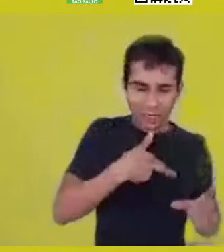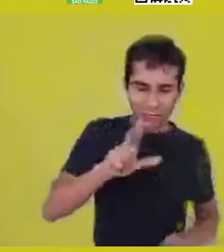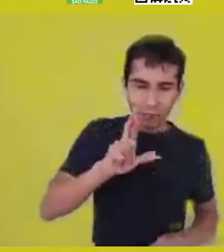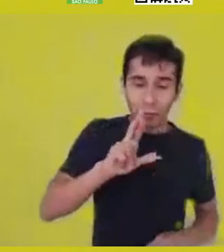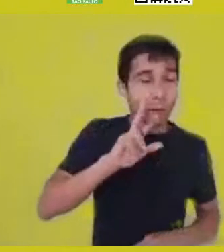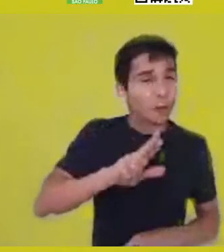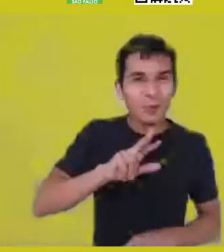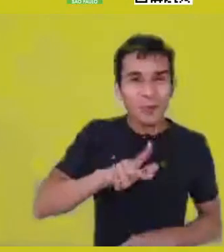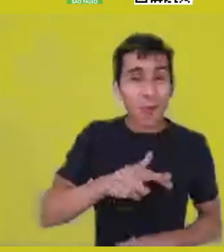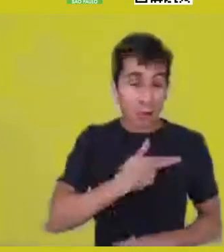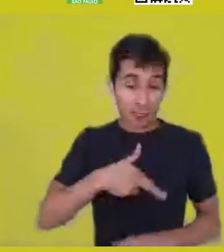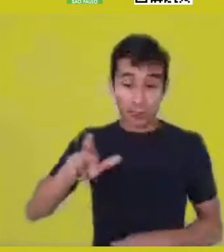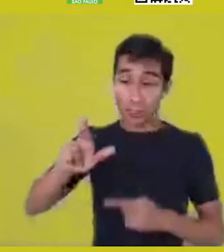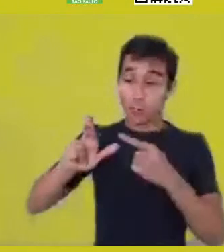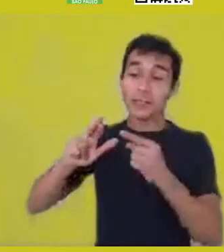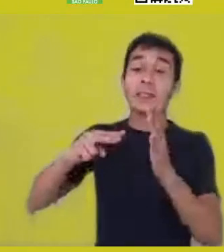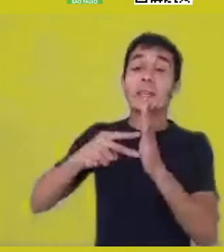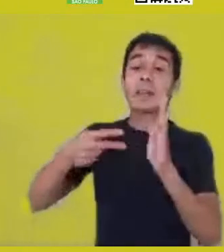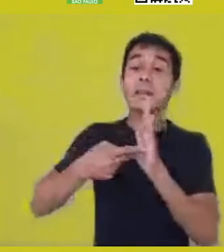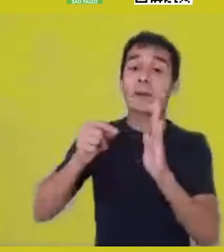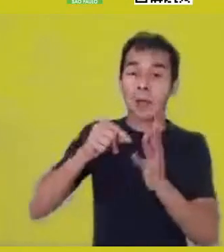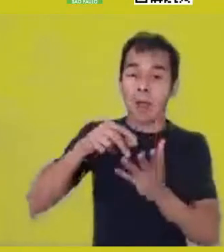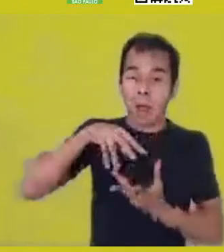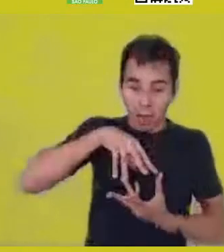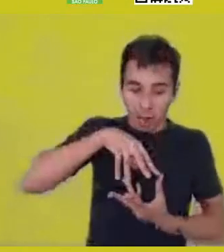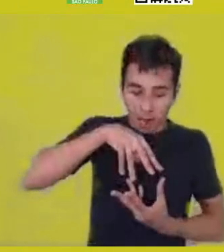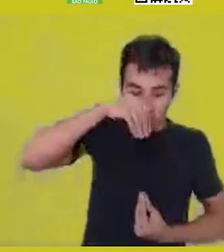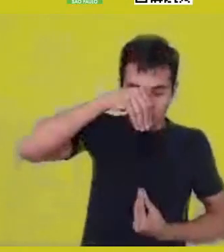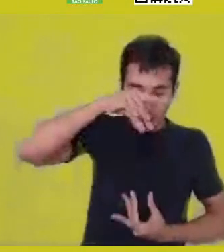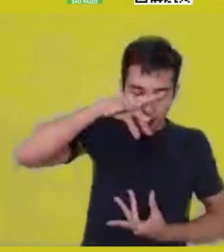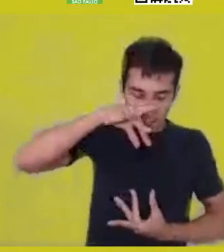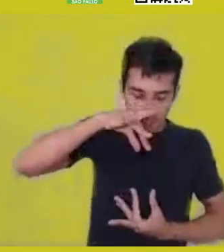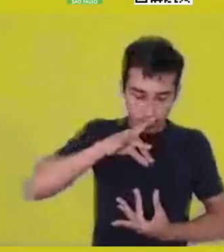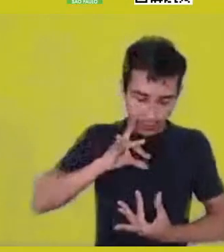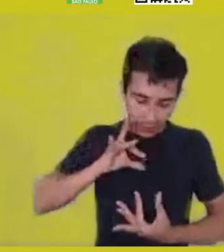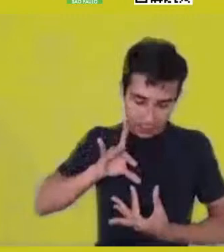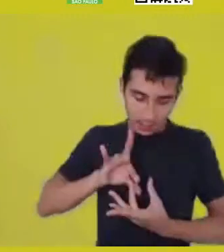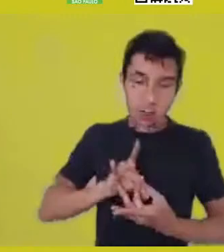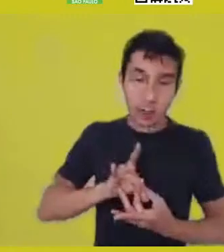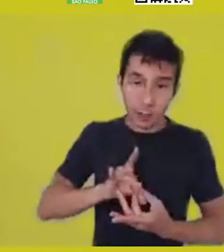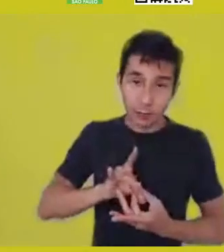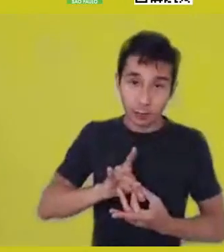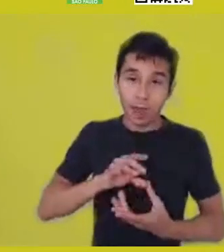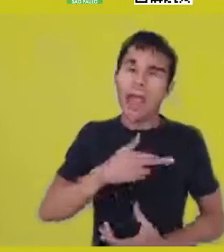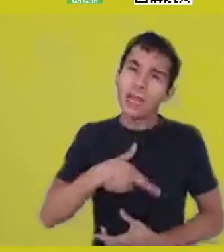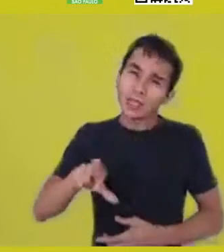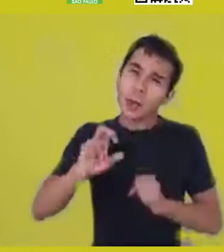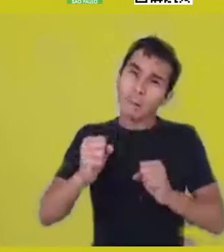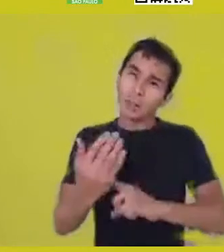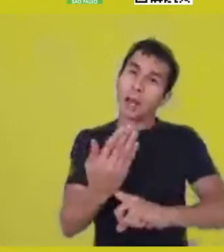and they can be the space that gives you a jumpstart to recognize